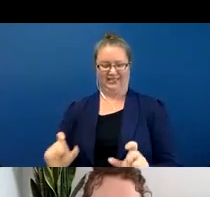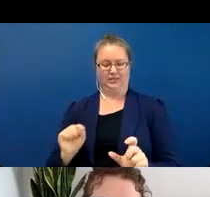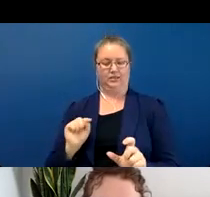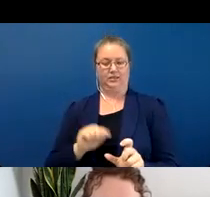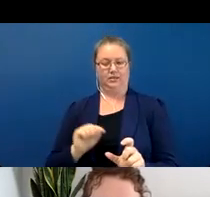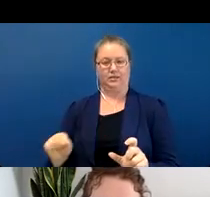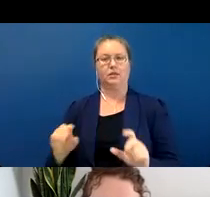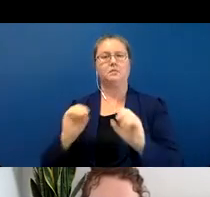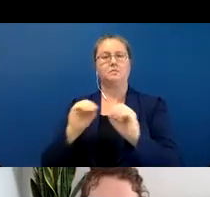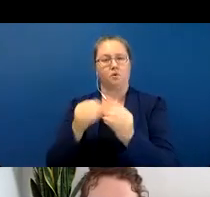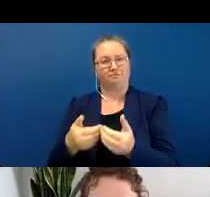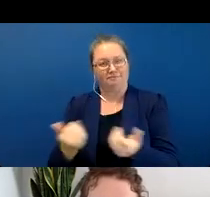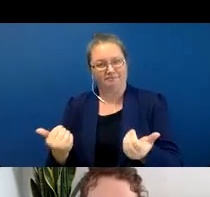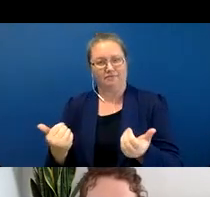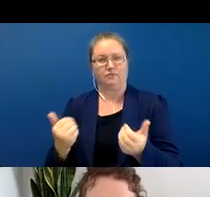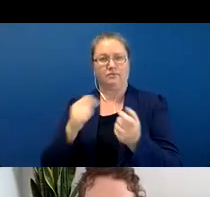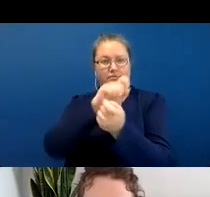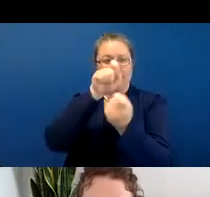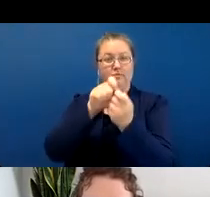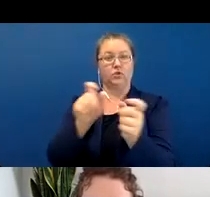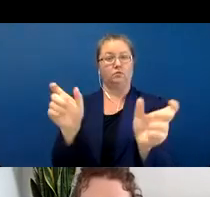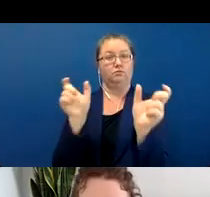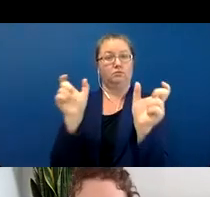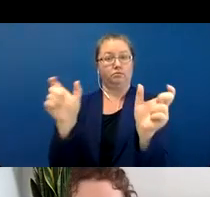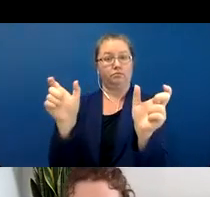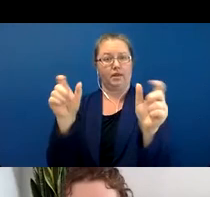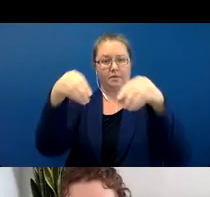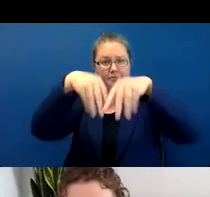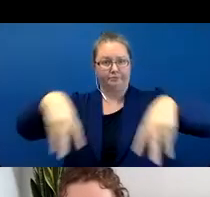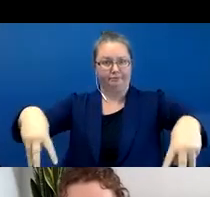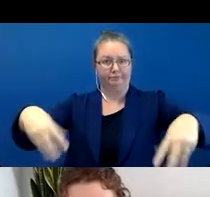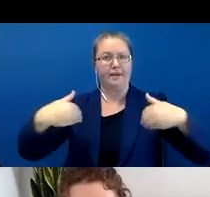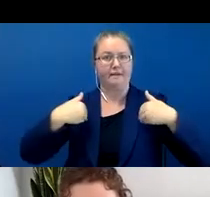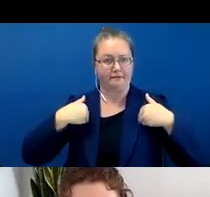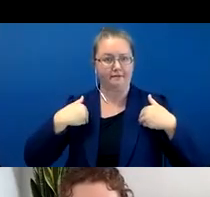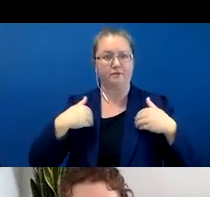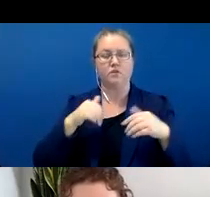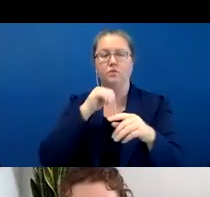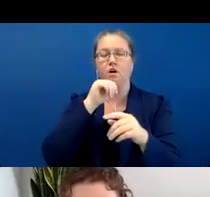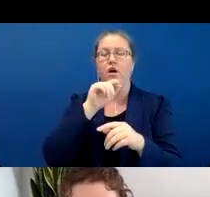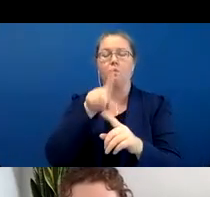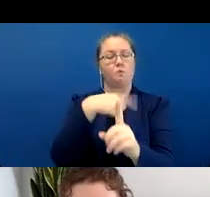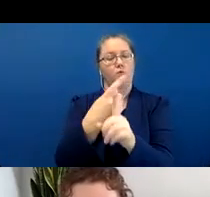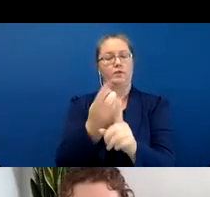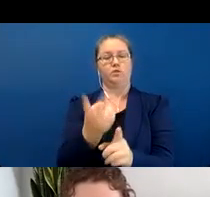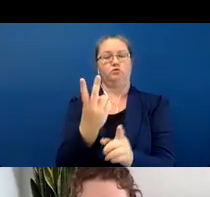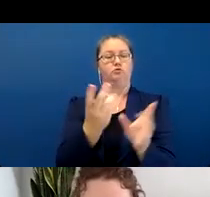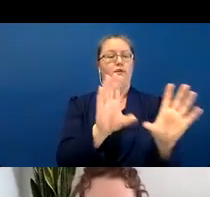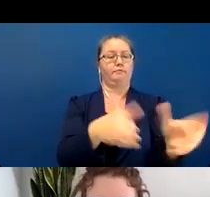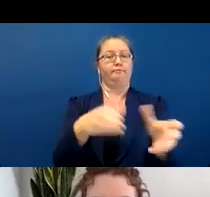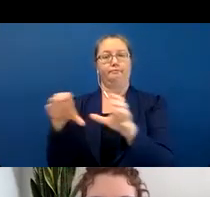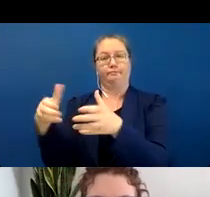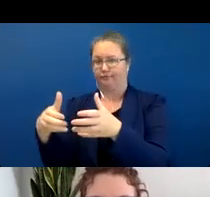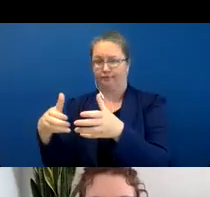distinctions and then much more refined classifications in terms of classifiers being non-root or